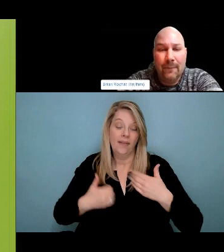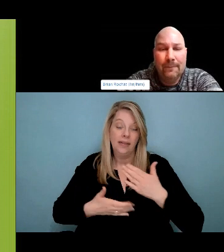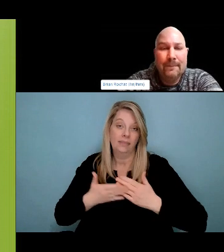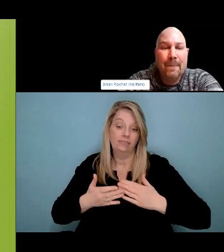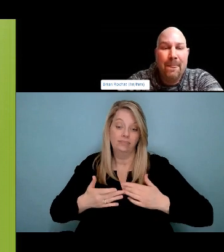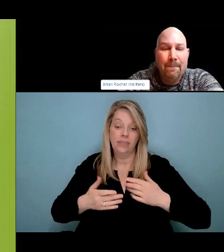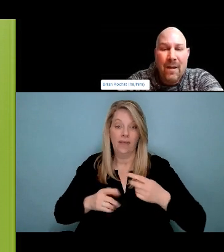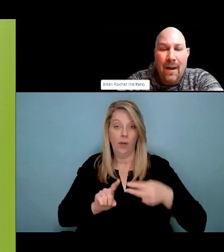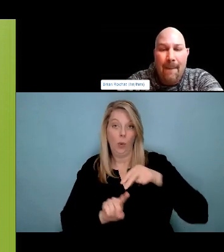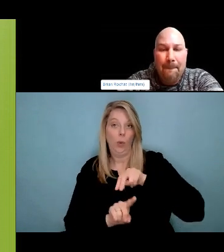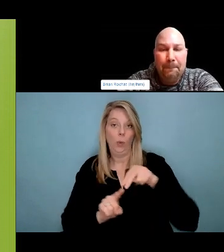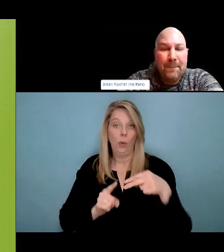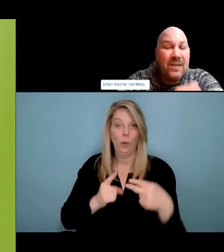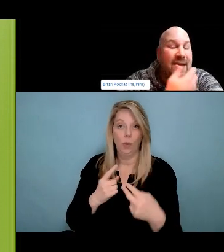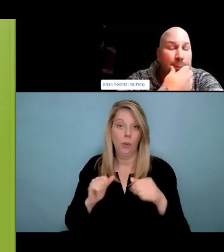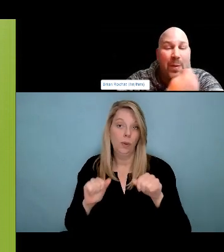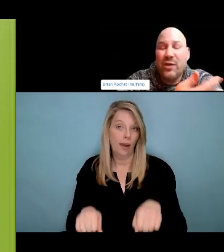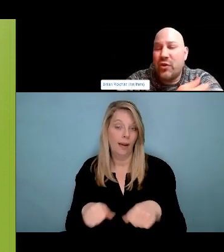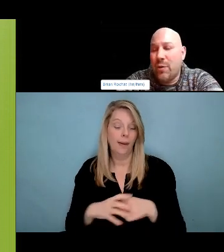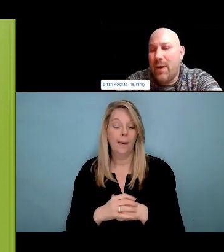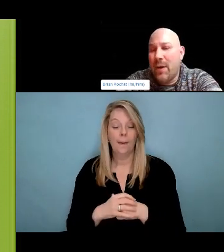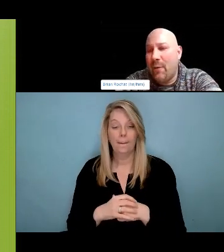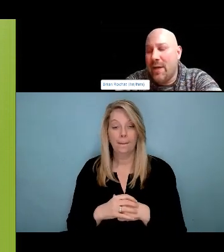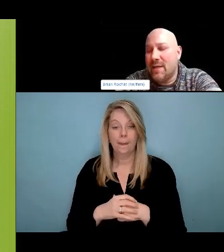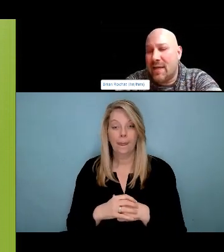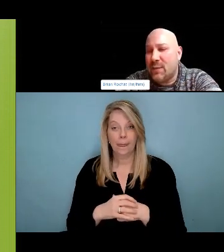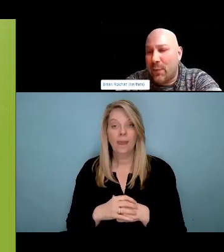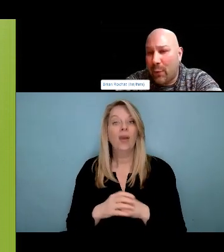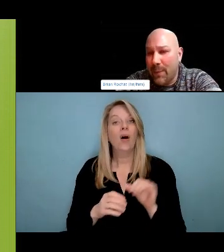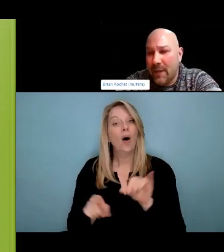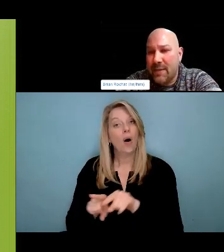are going to engage in the most amount of harm in our life or take the most, are going